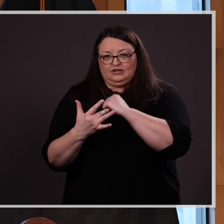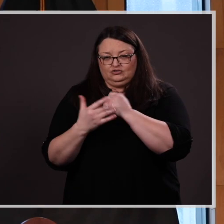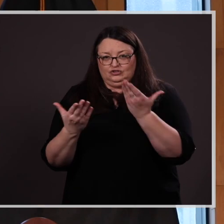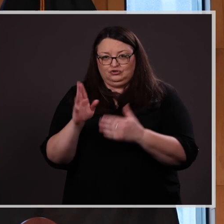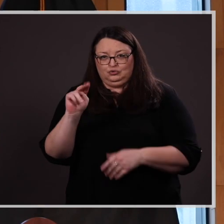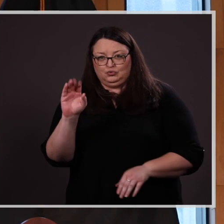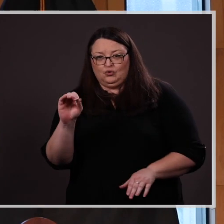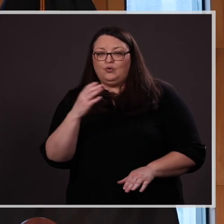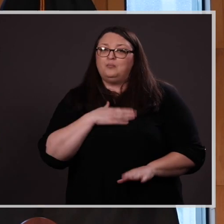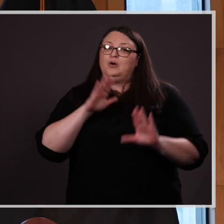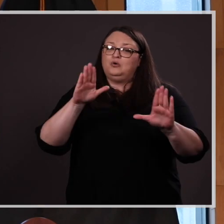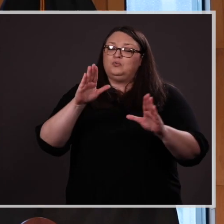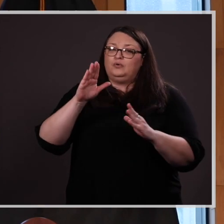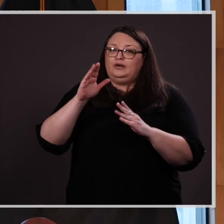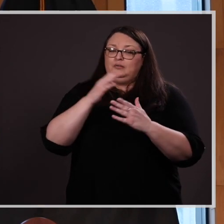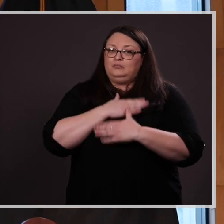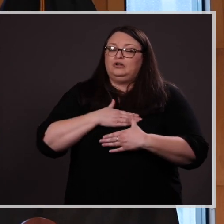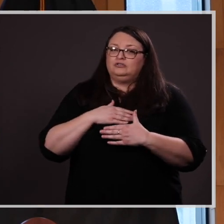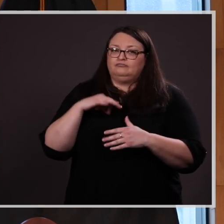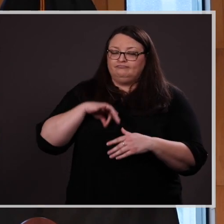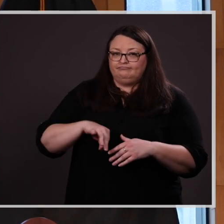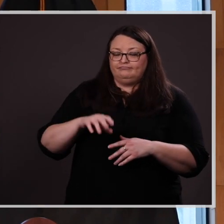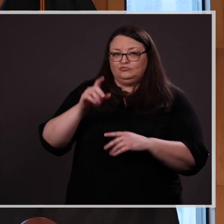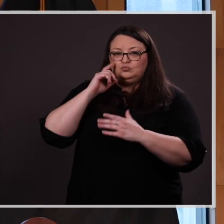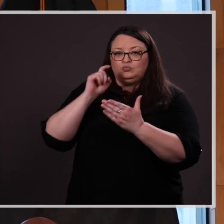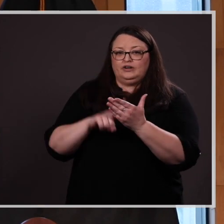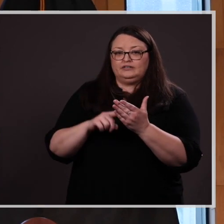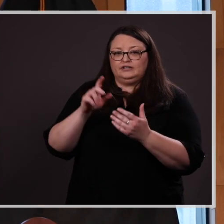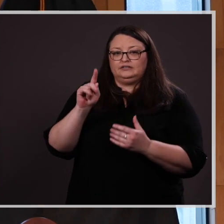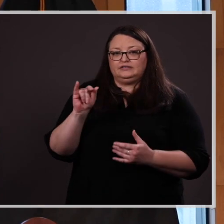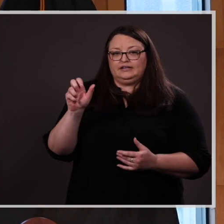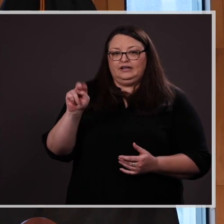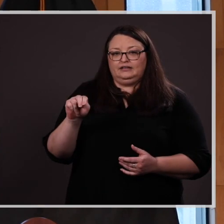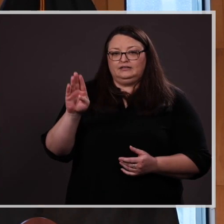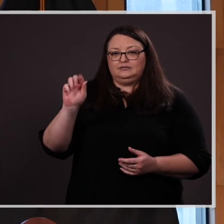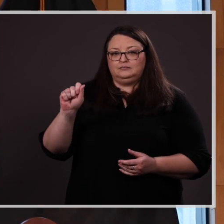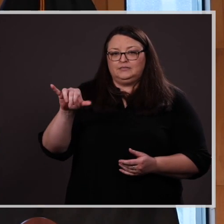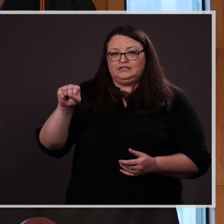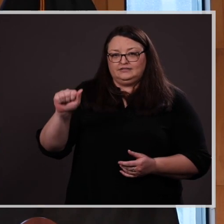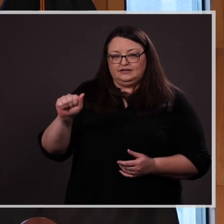It is my great pleasure to recognize Kaitlyn Baysa as the college’s outstanding student